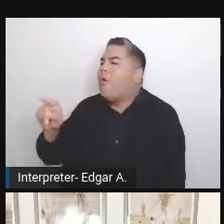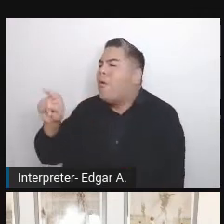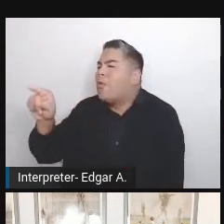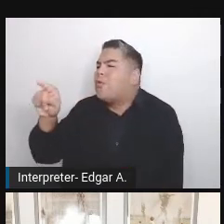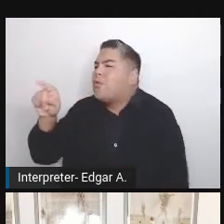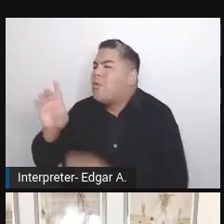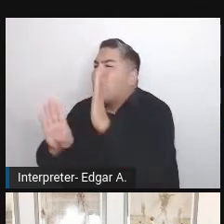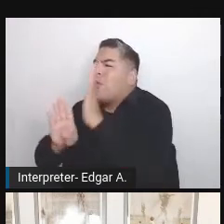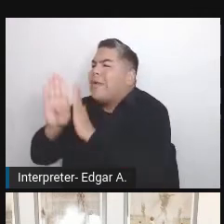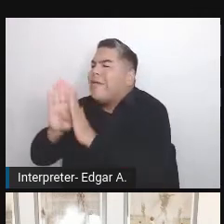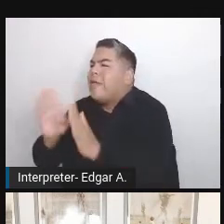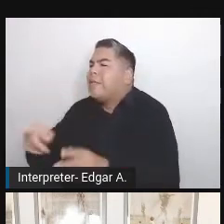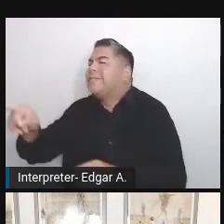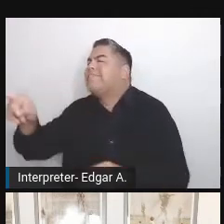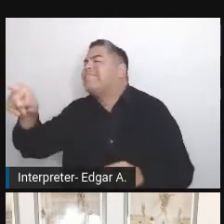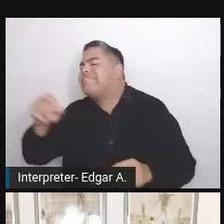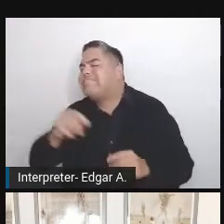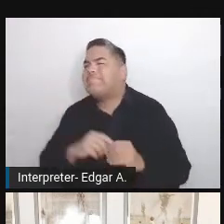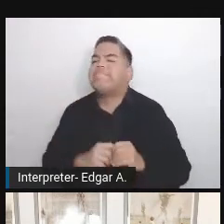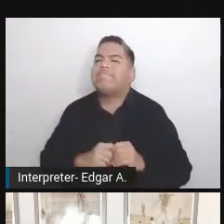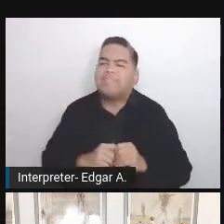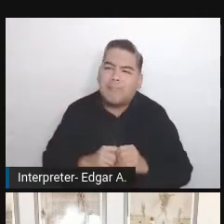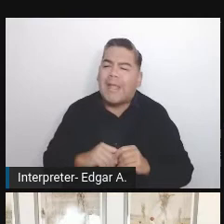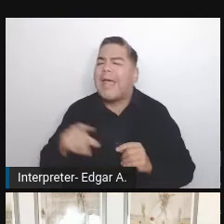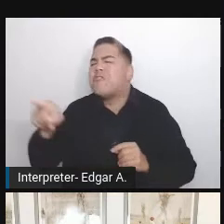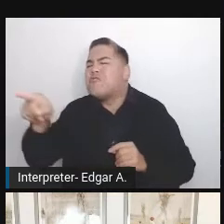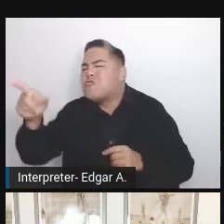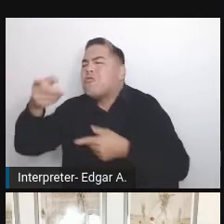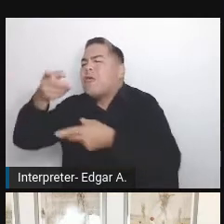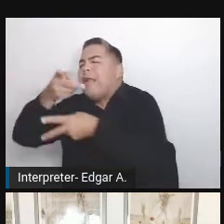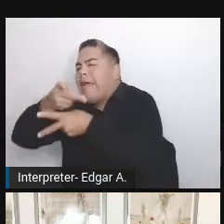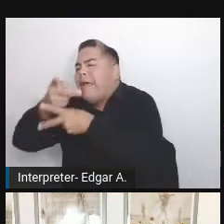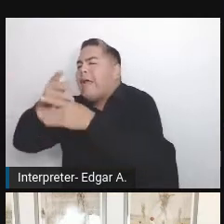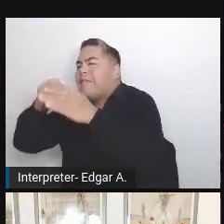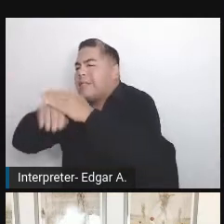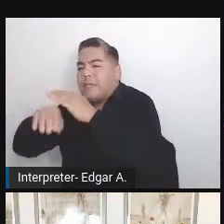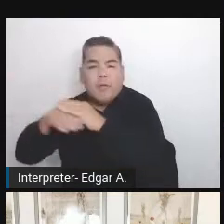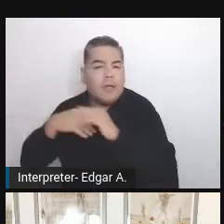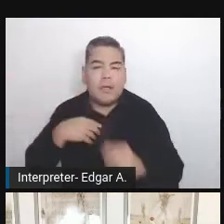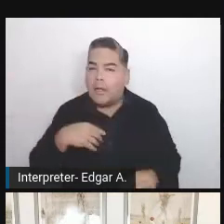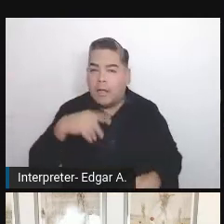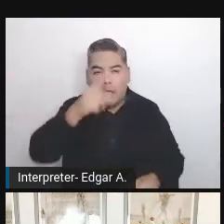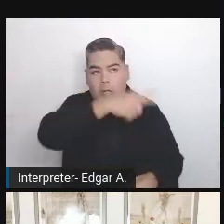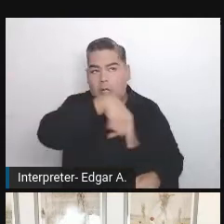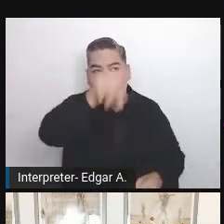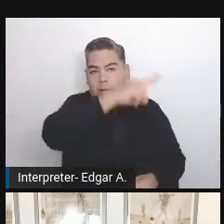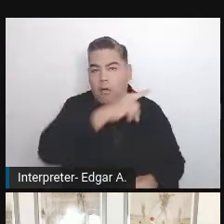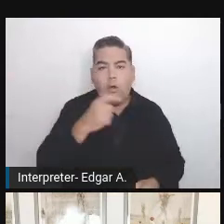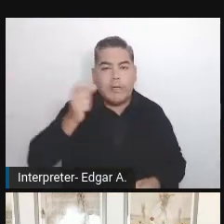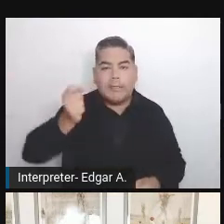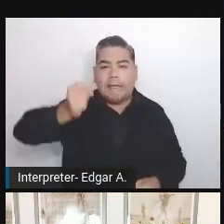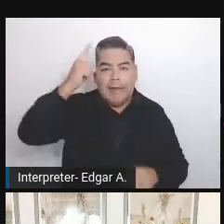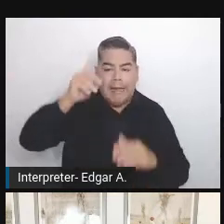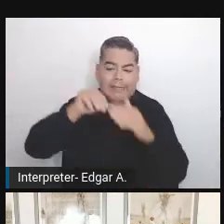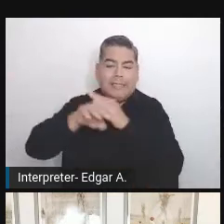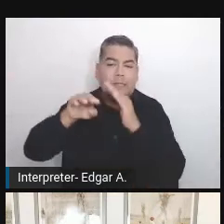this very important argument that accessibility is provided by everyone on the team.